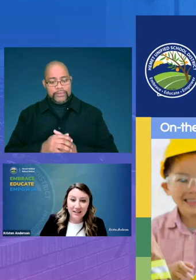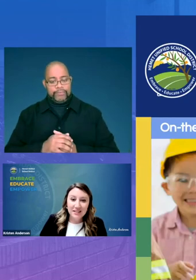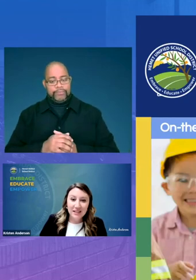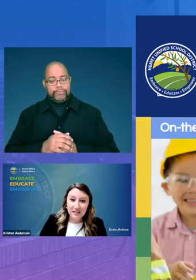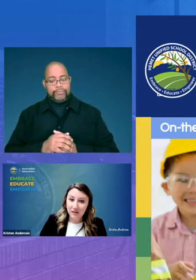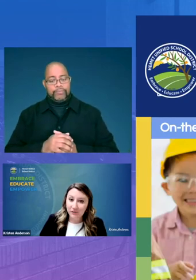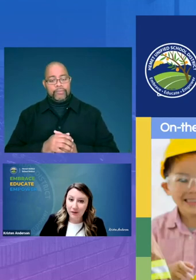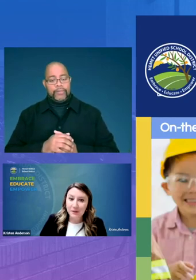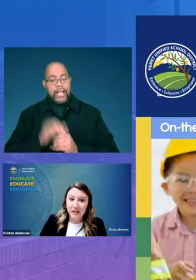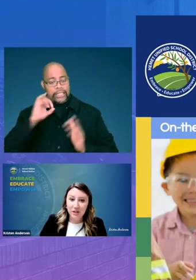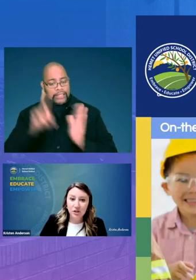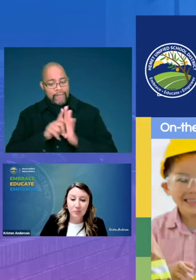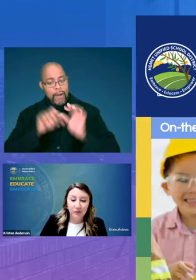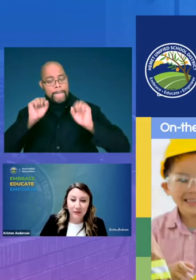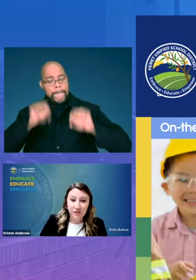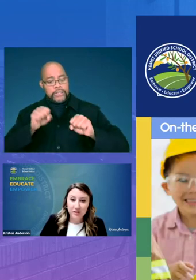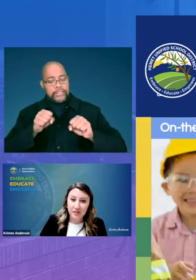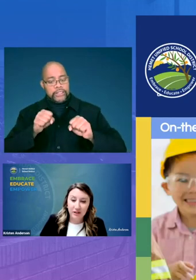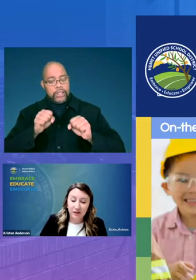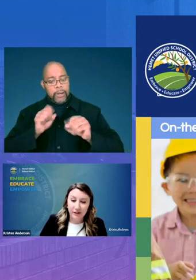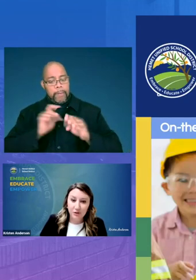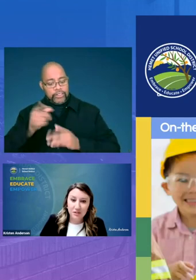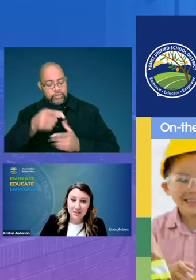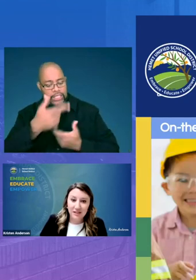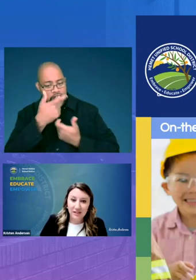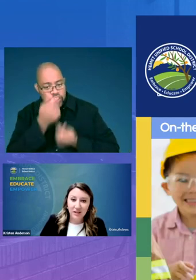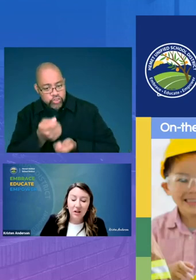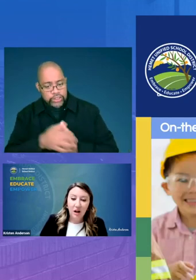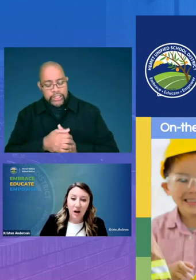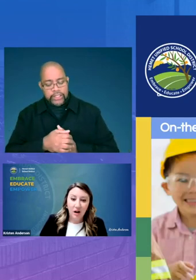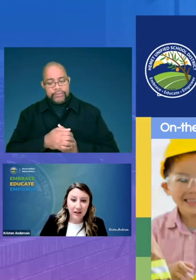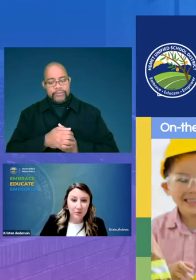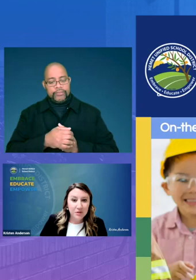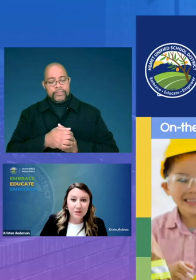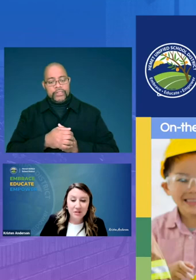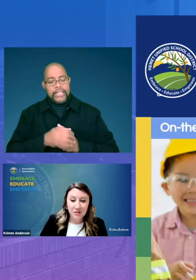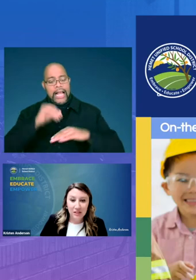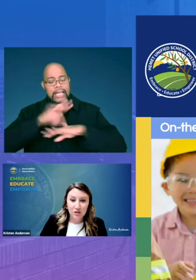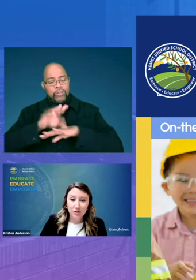they identify potential professions that they're interested in our counselors and teachers are